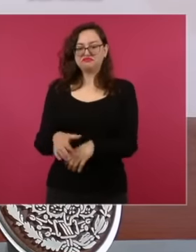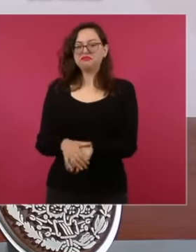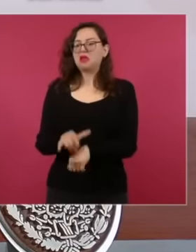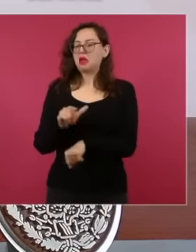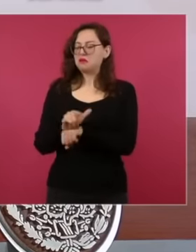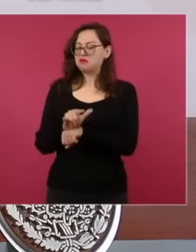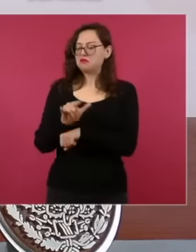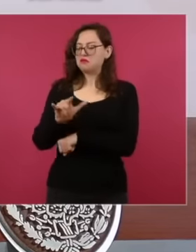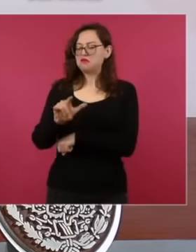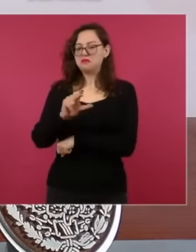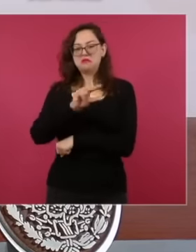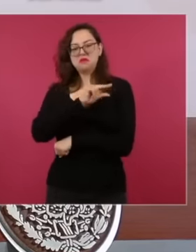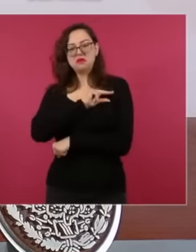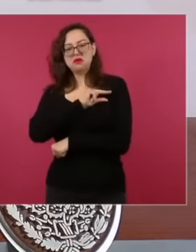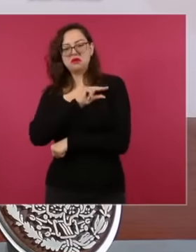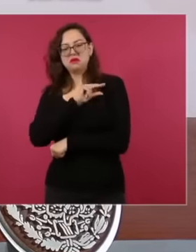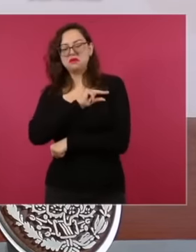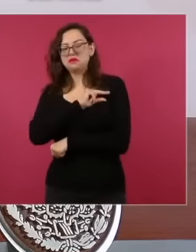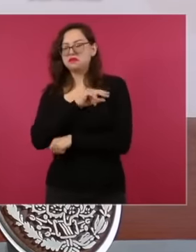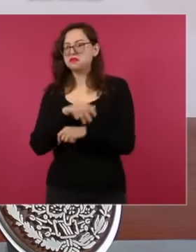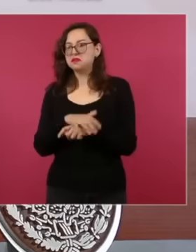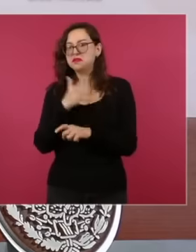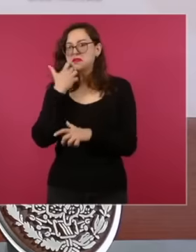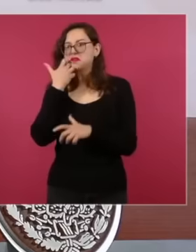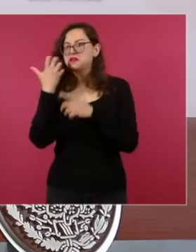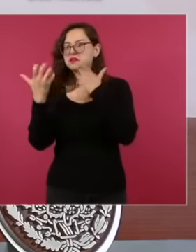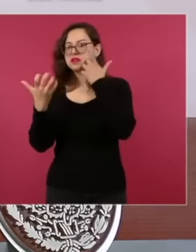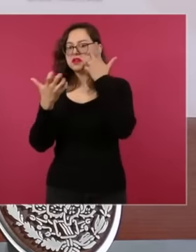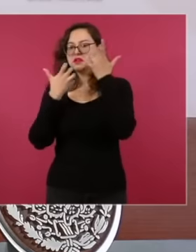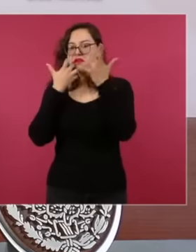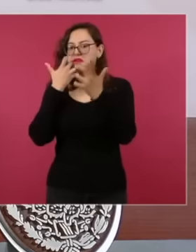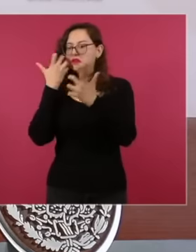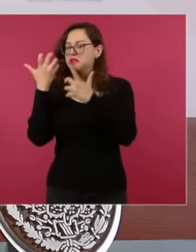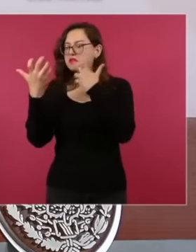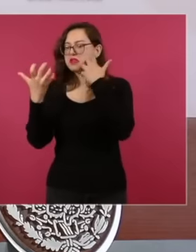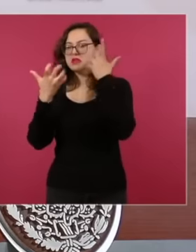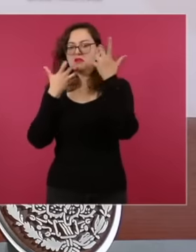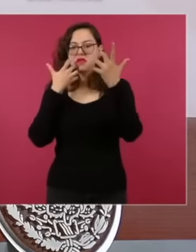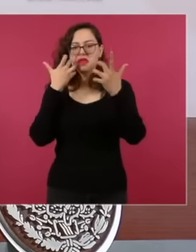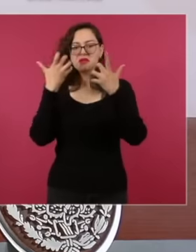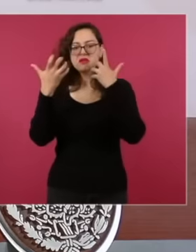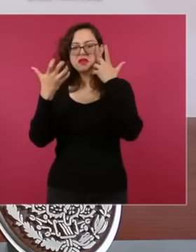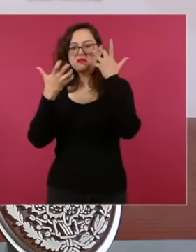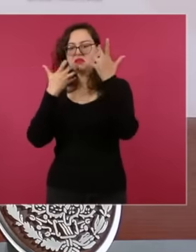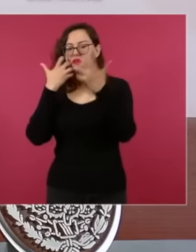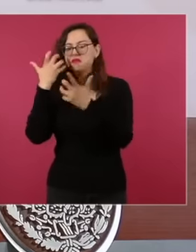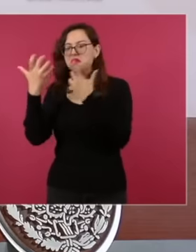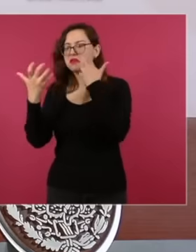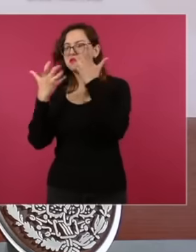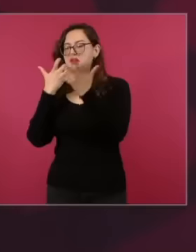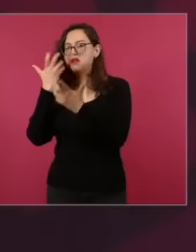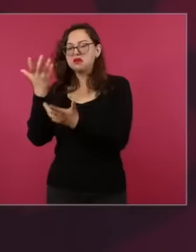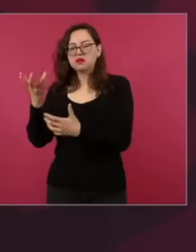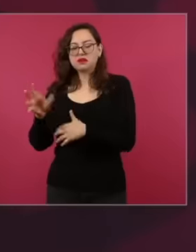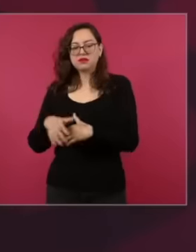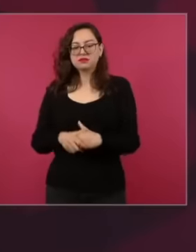private plane No